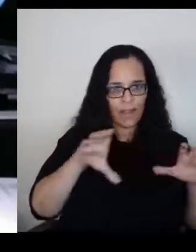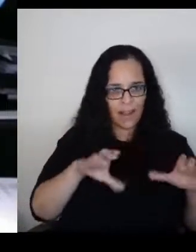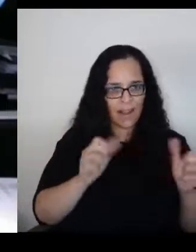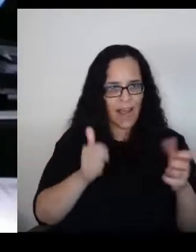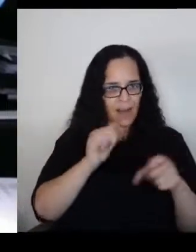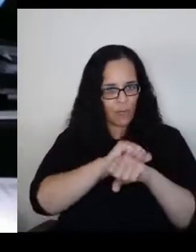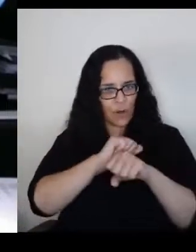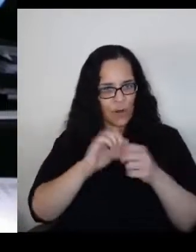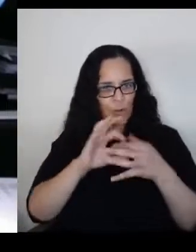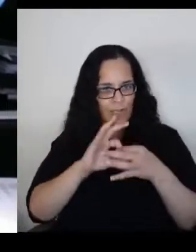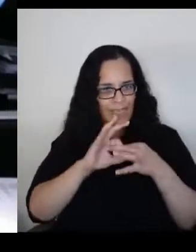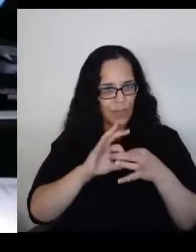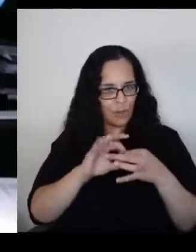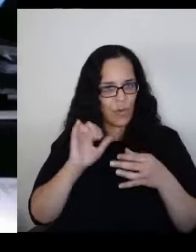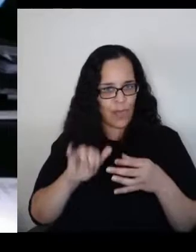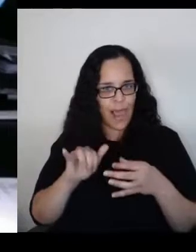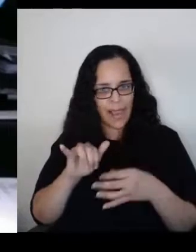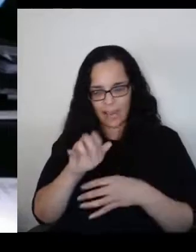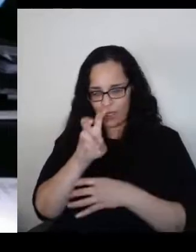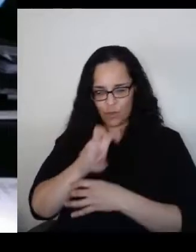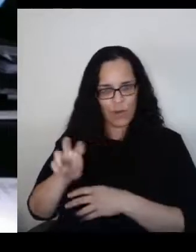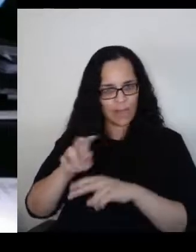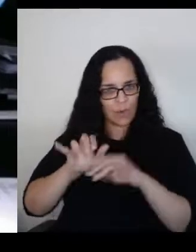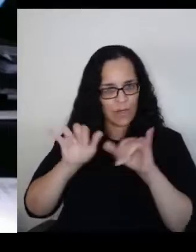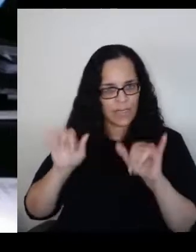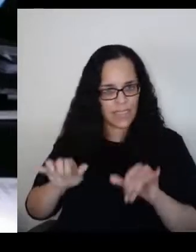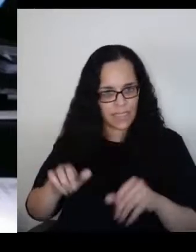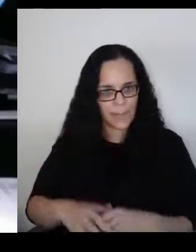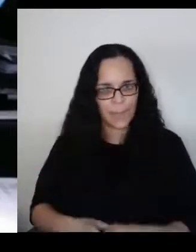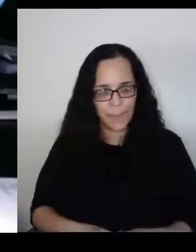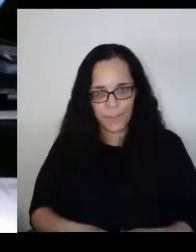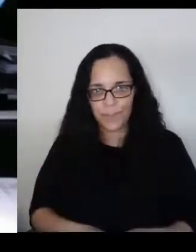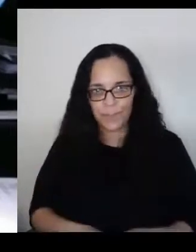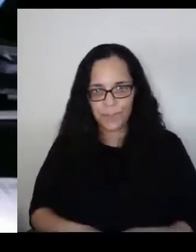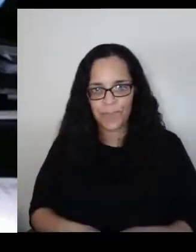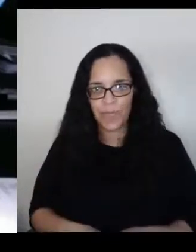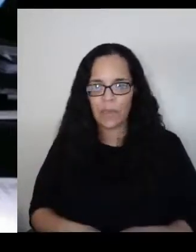with their way of relating as a group,